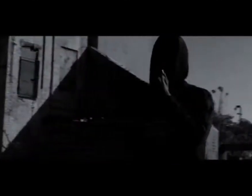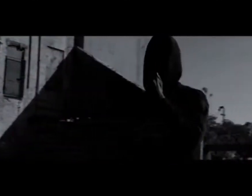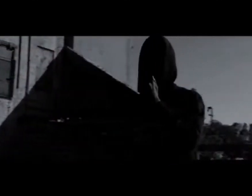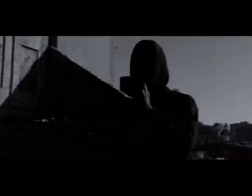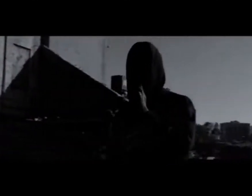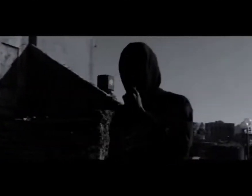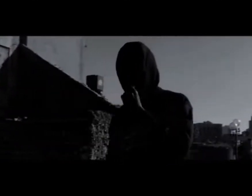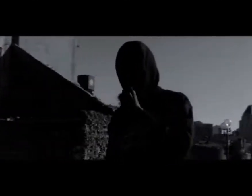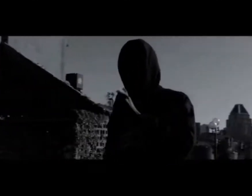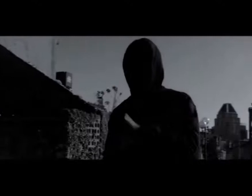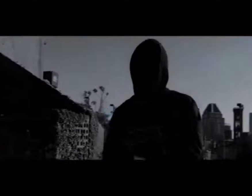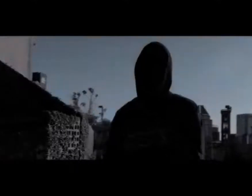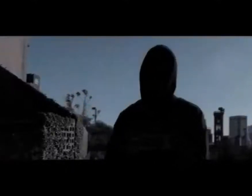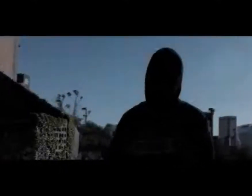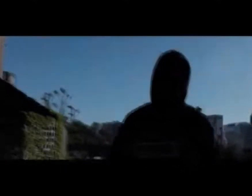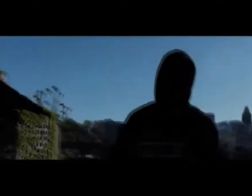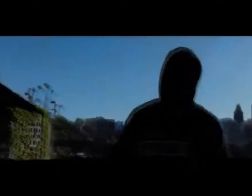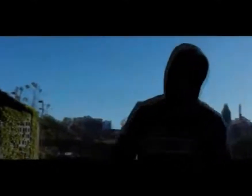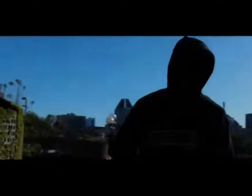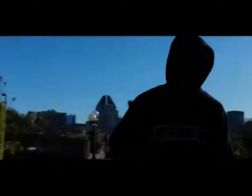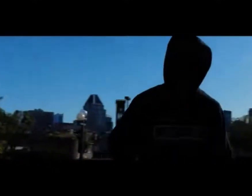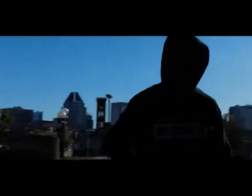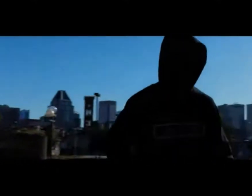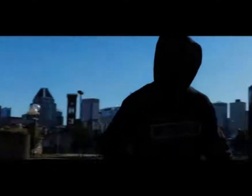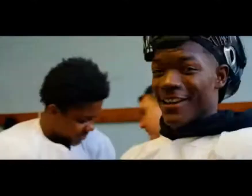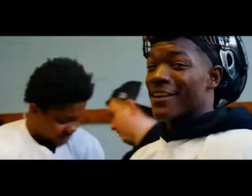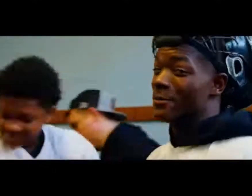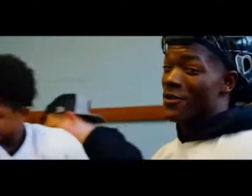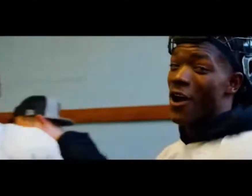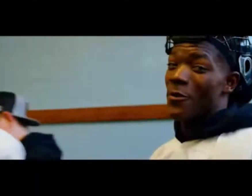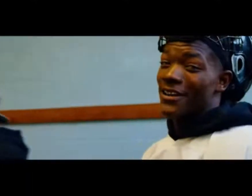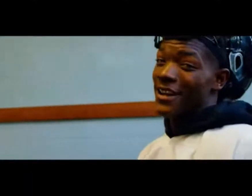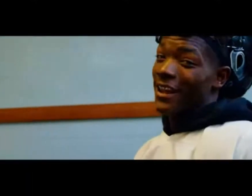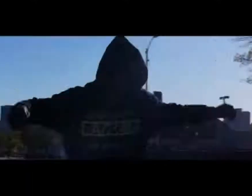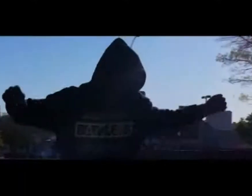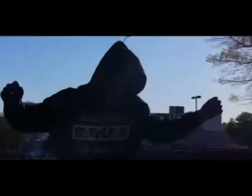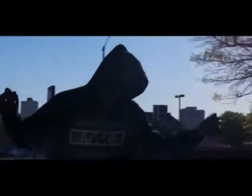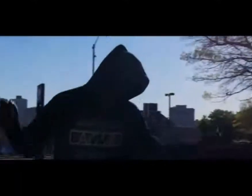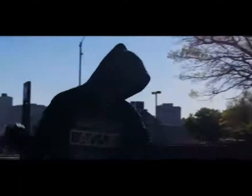just constant will to keep getting better and keep going it's